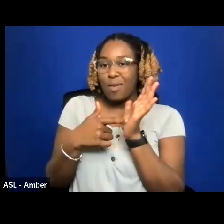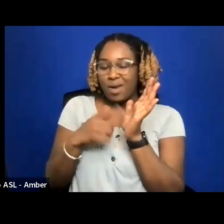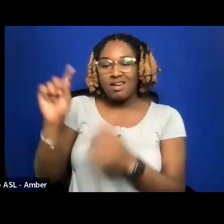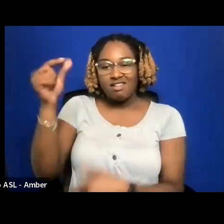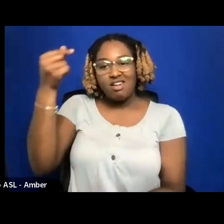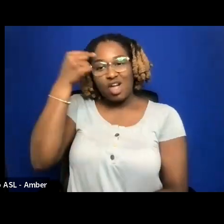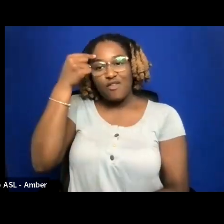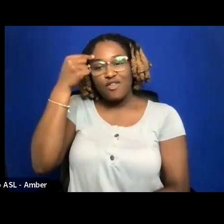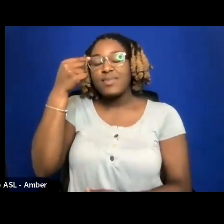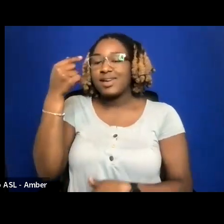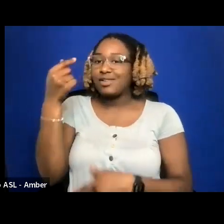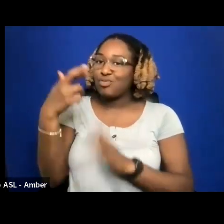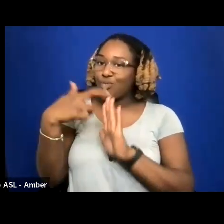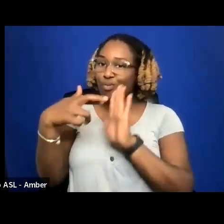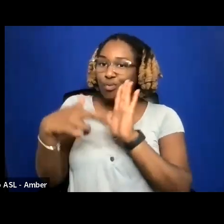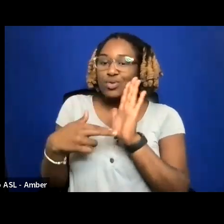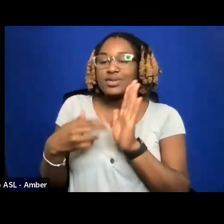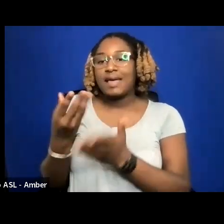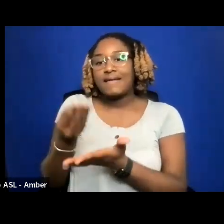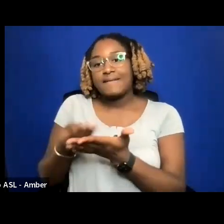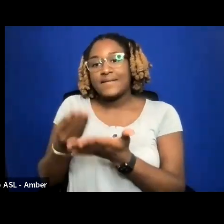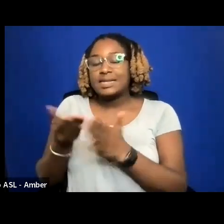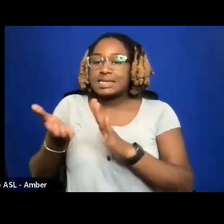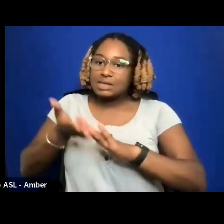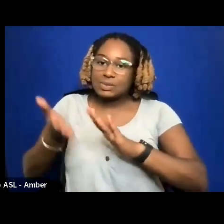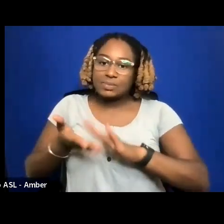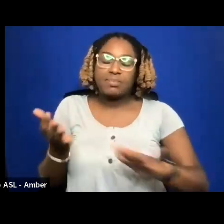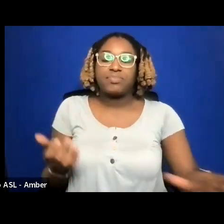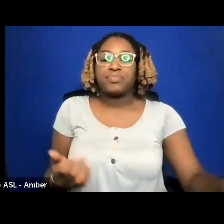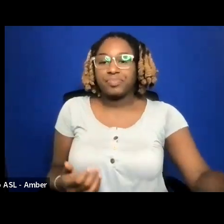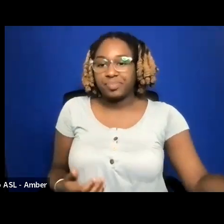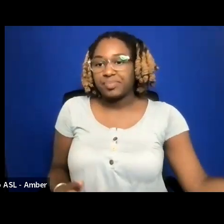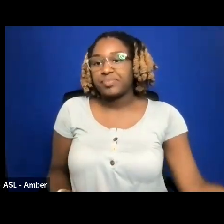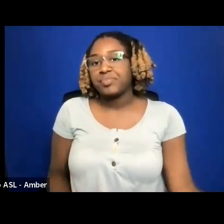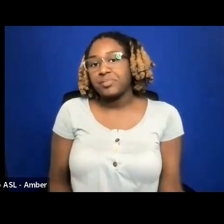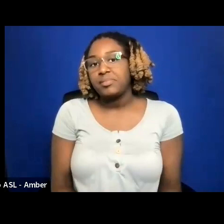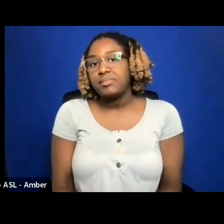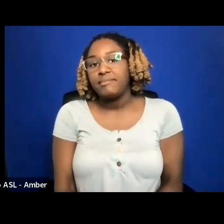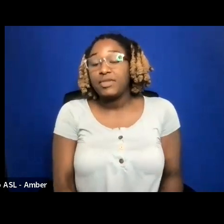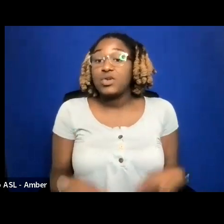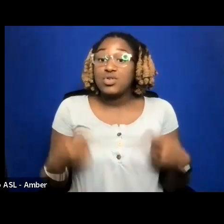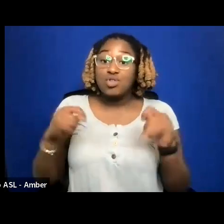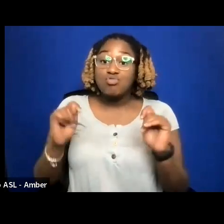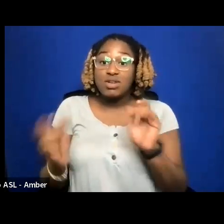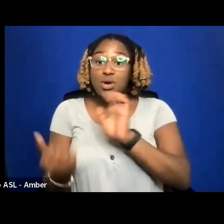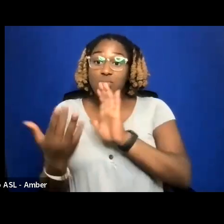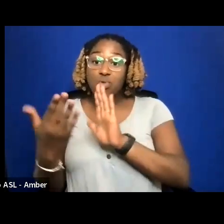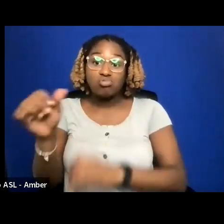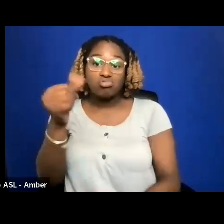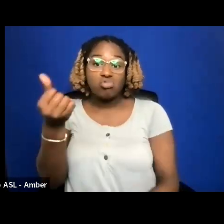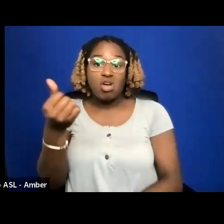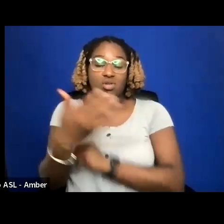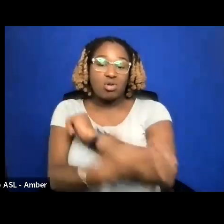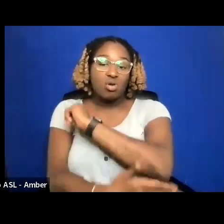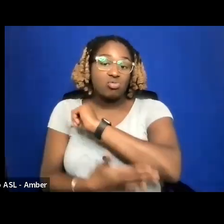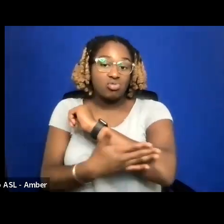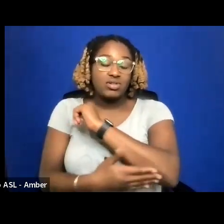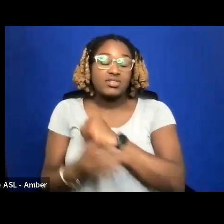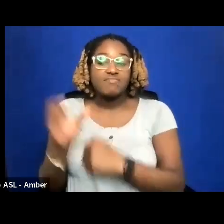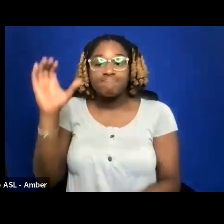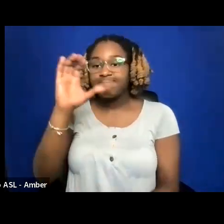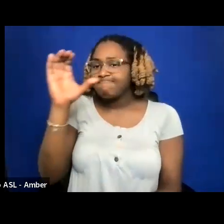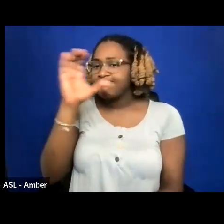SO WHEN YOU ARE TRYING TO APPROACH OTHER COUNTRIES, LOOK TO REACH OUT FOR A LOCAL DOCUMENTARY